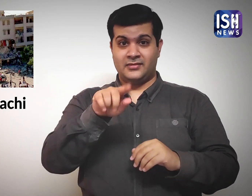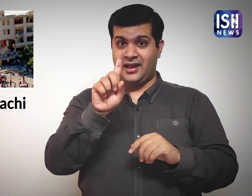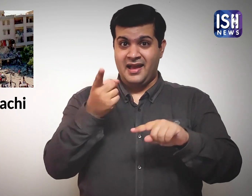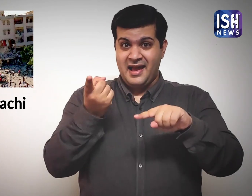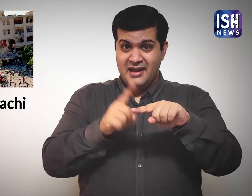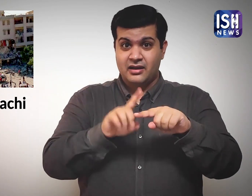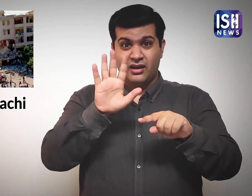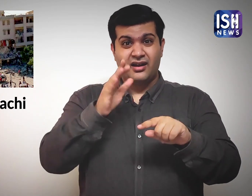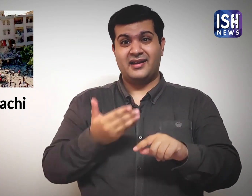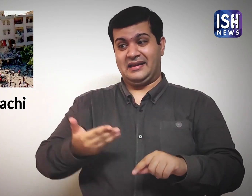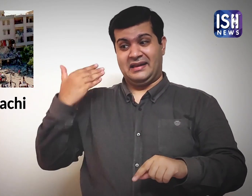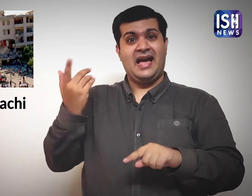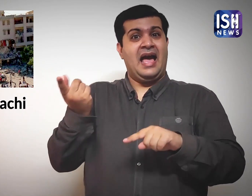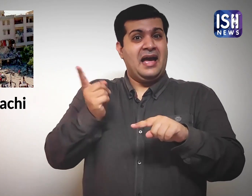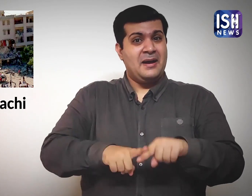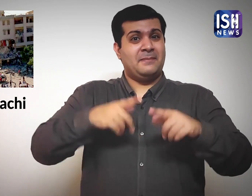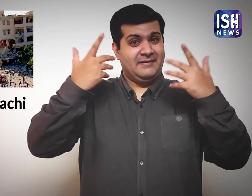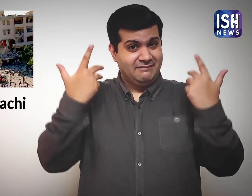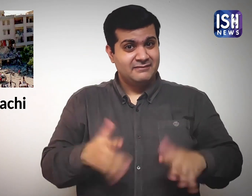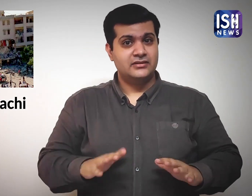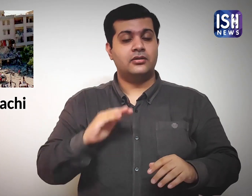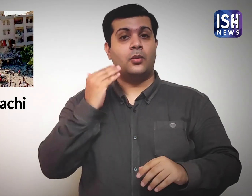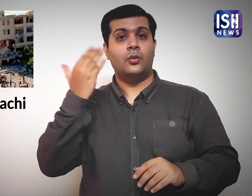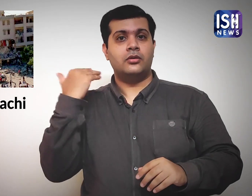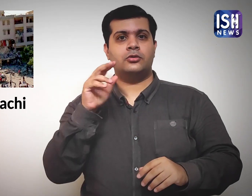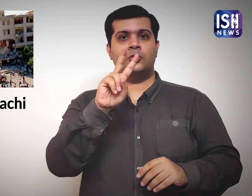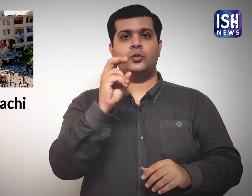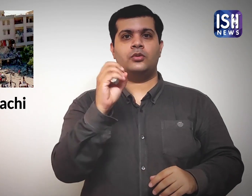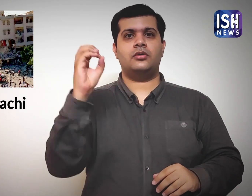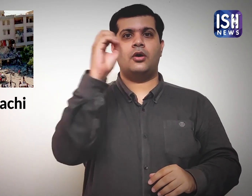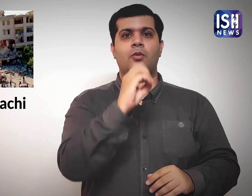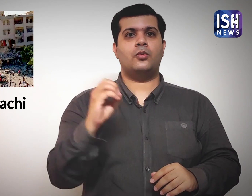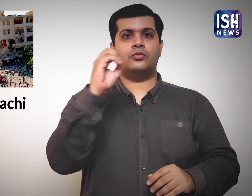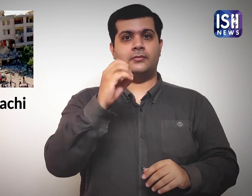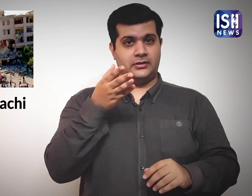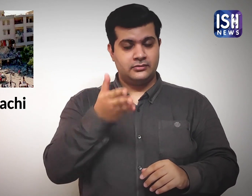On 20th October a similar blast had occured.